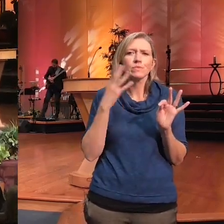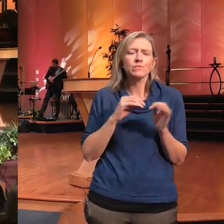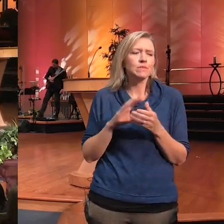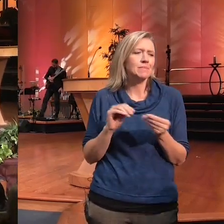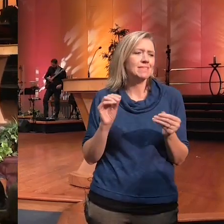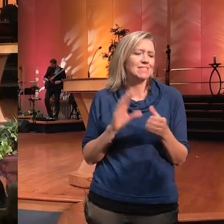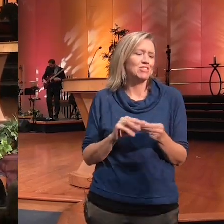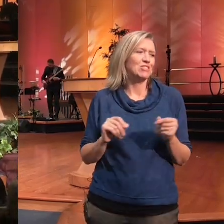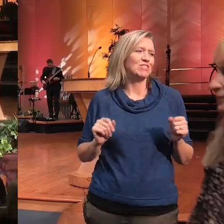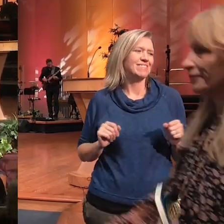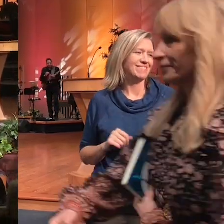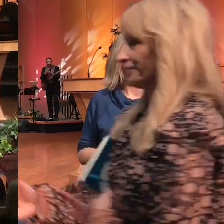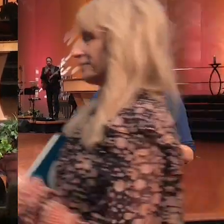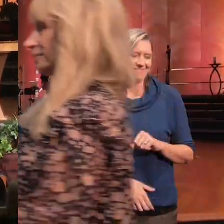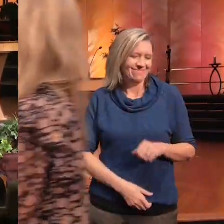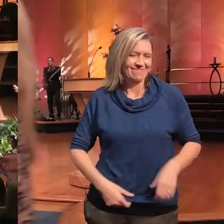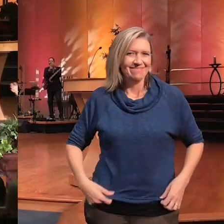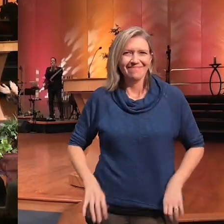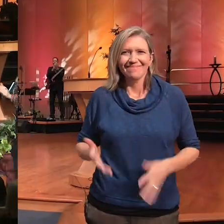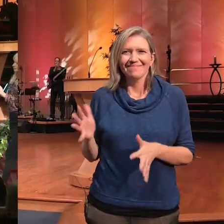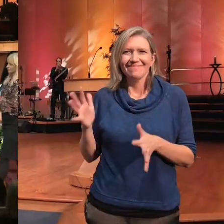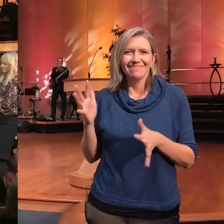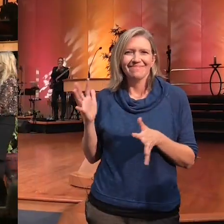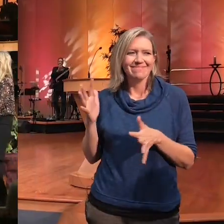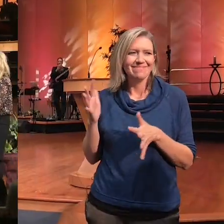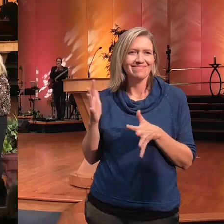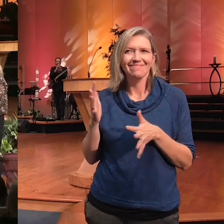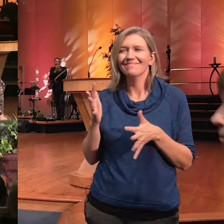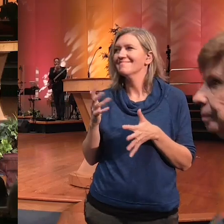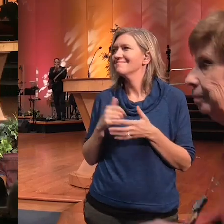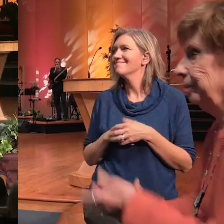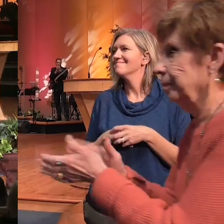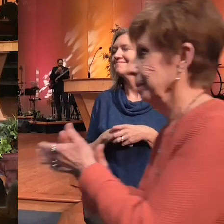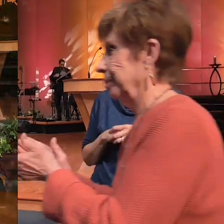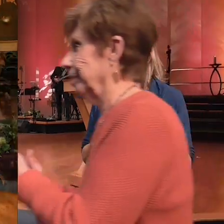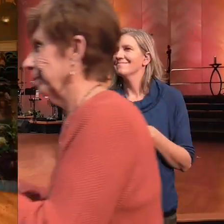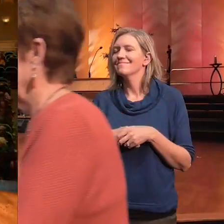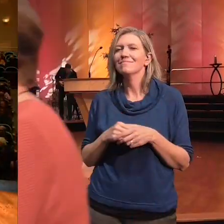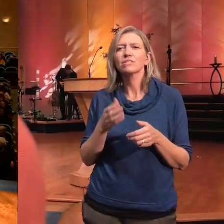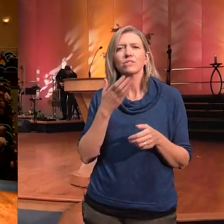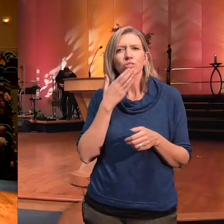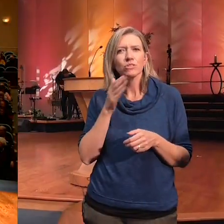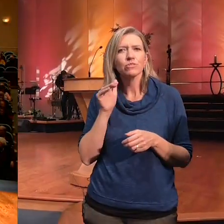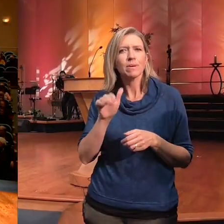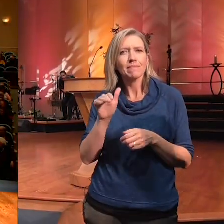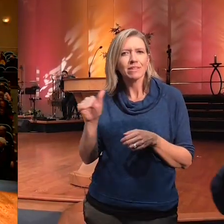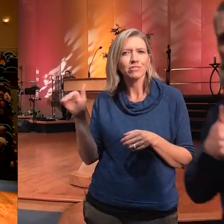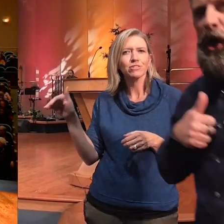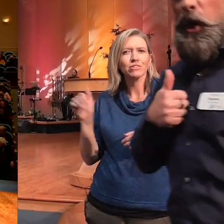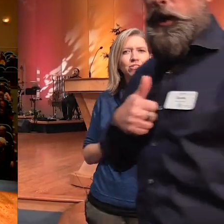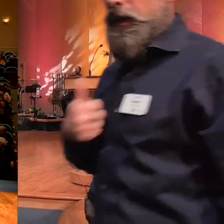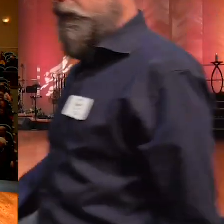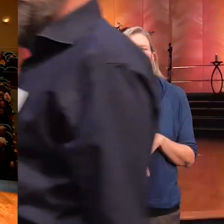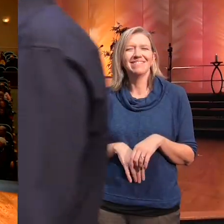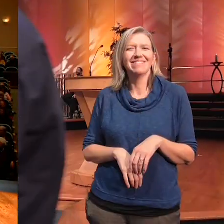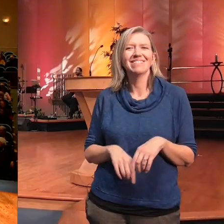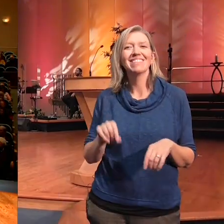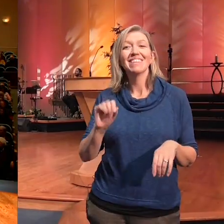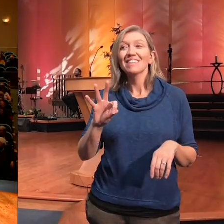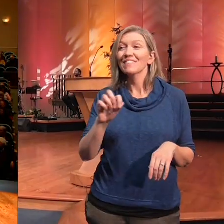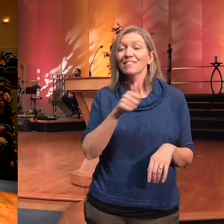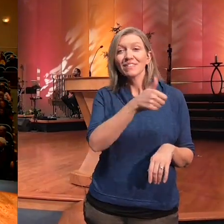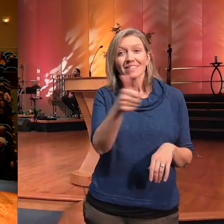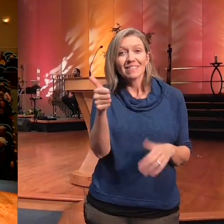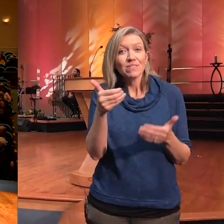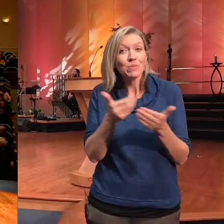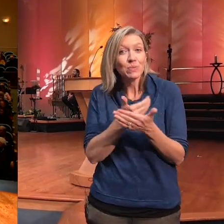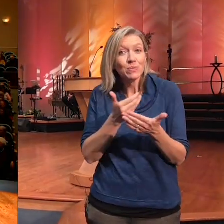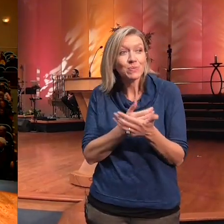thanks such a reminder and if you are new to Mile High or just have not checked out our Welcome